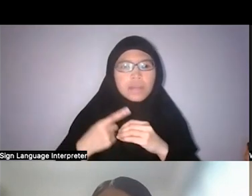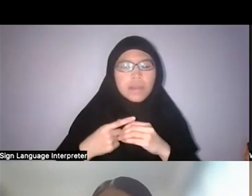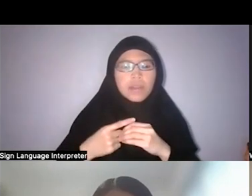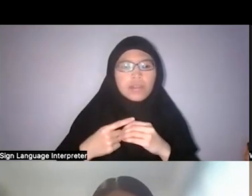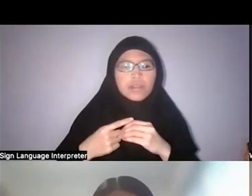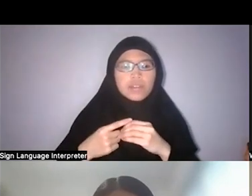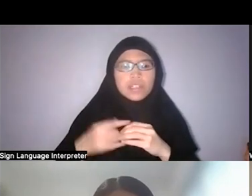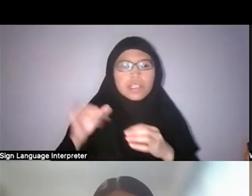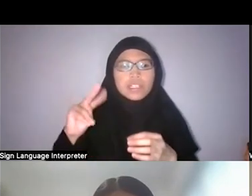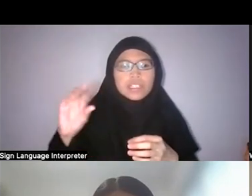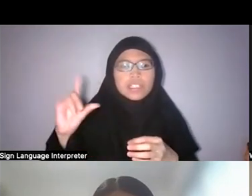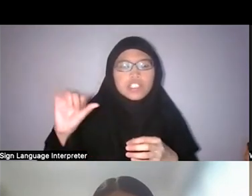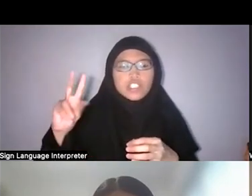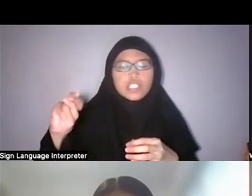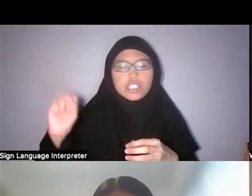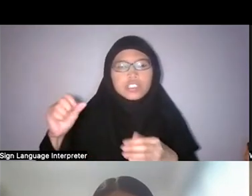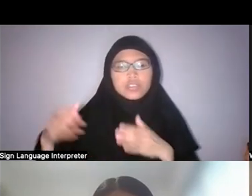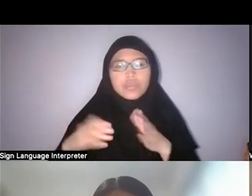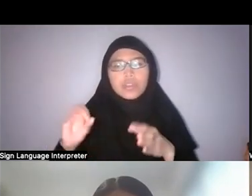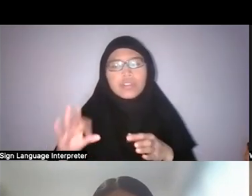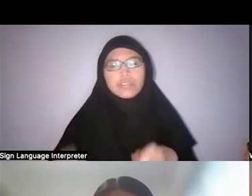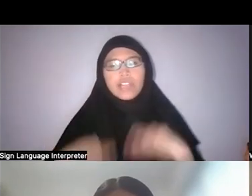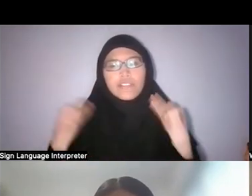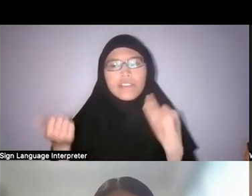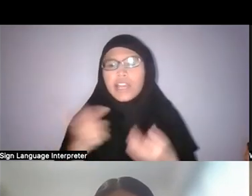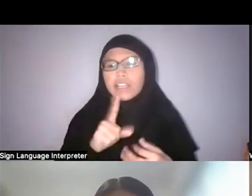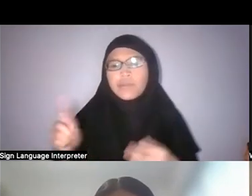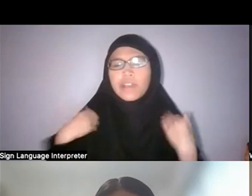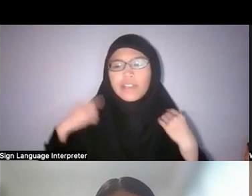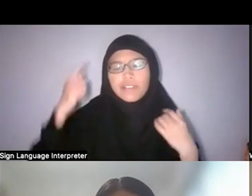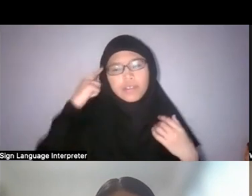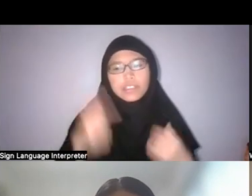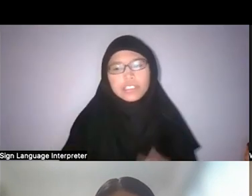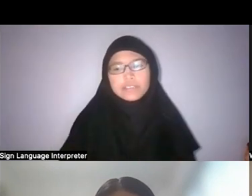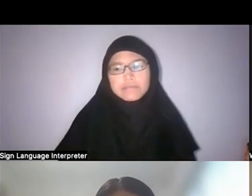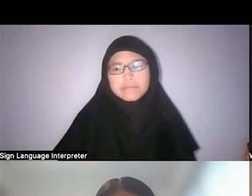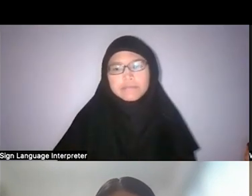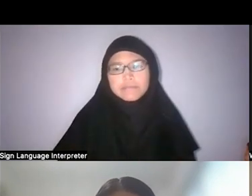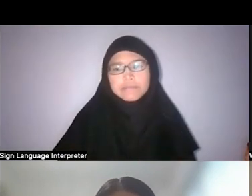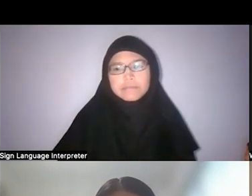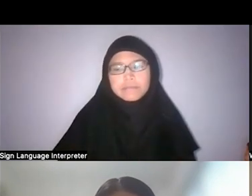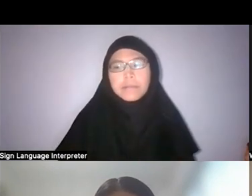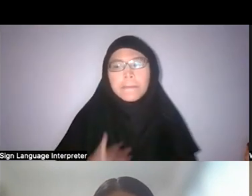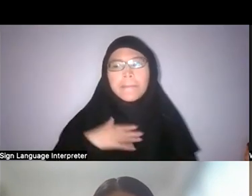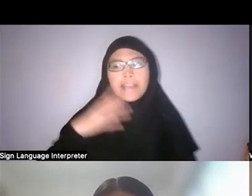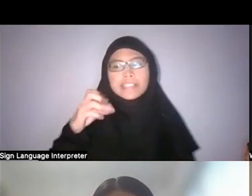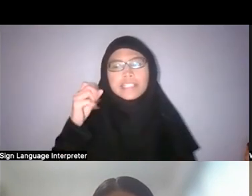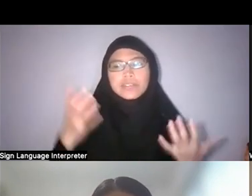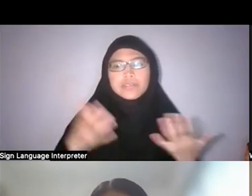There’s a lot going on there, anyone have any thoughts? Well my take is actually